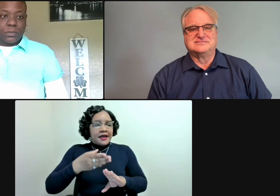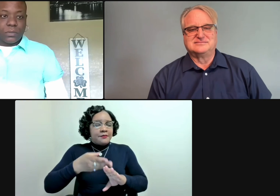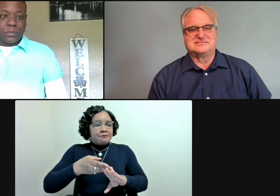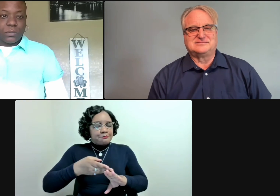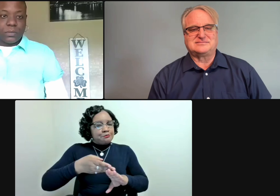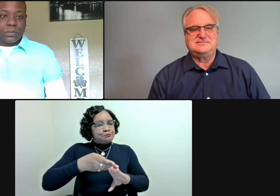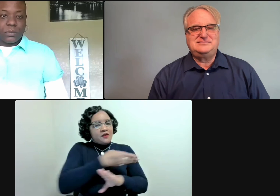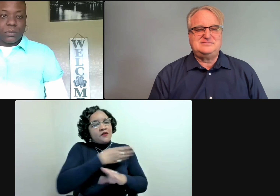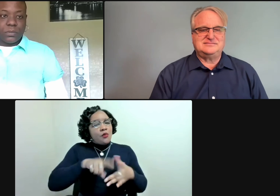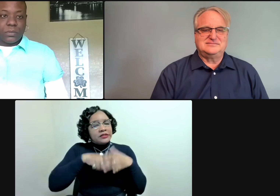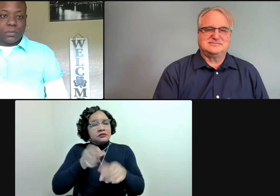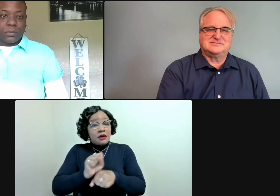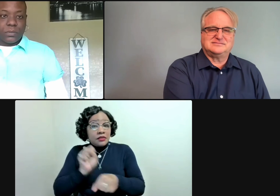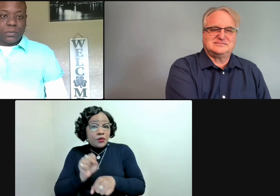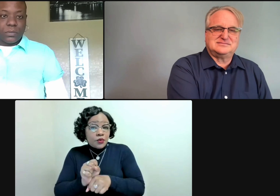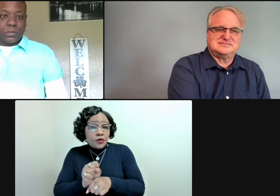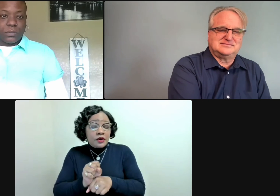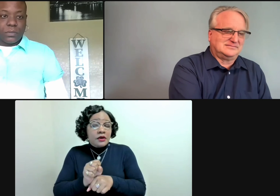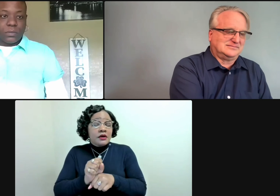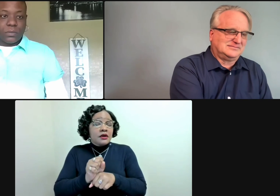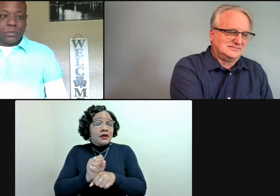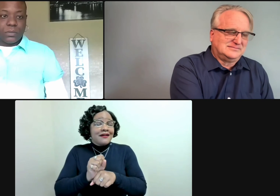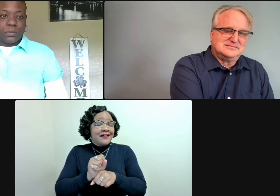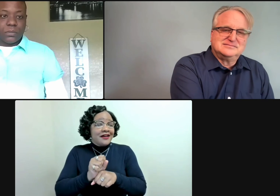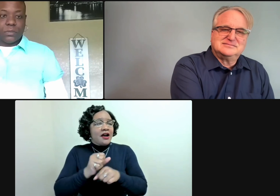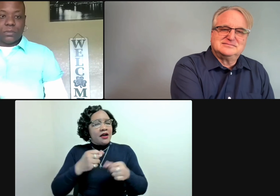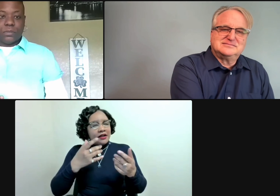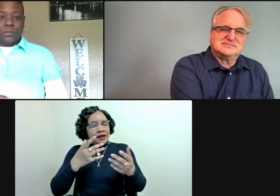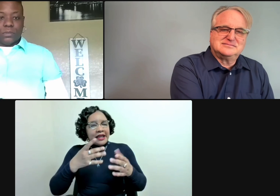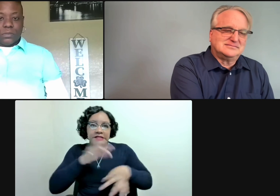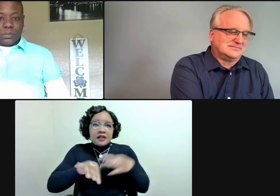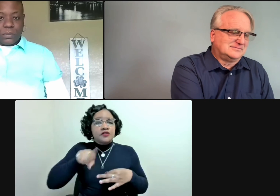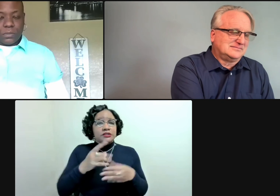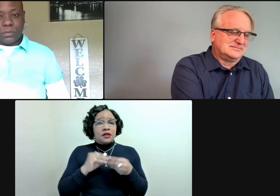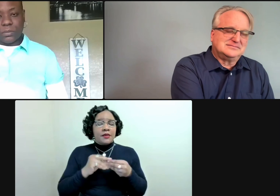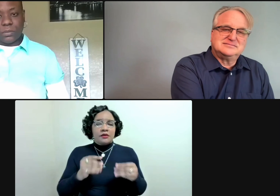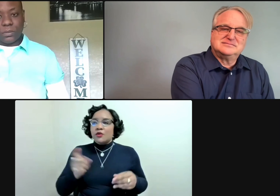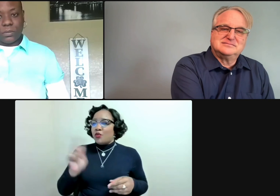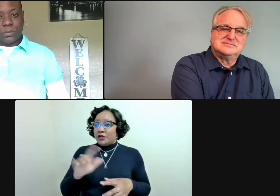on, 20 minutes off model, when they start the job,